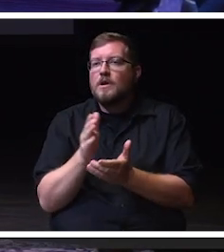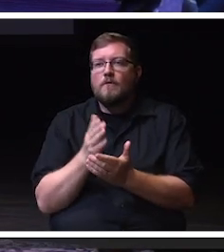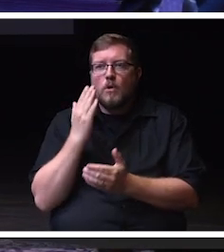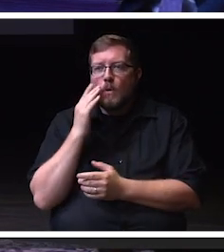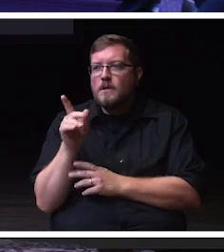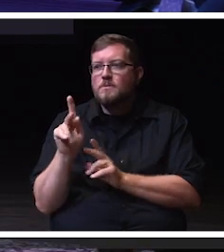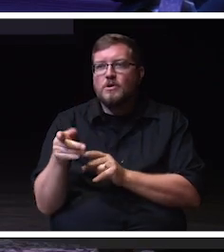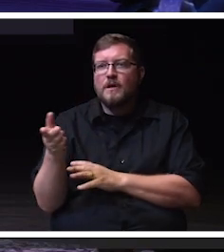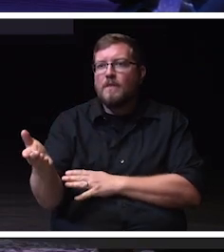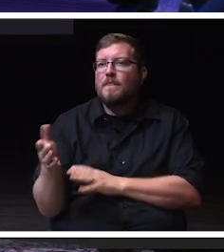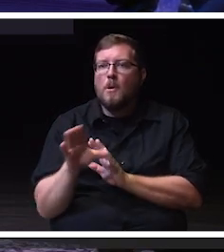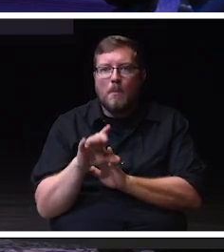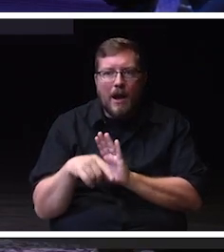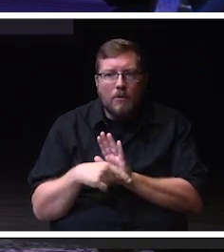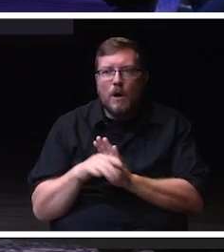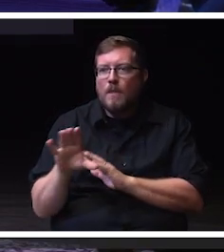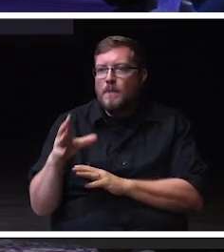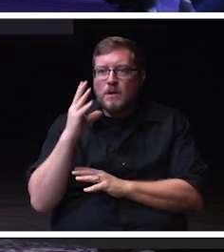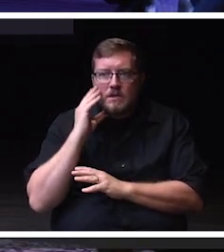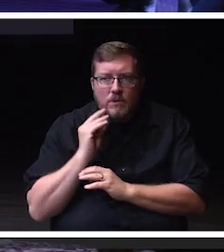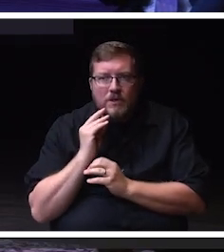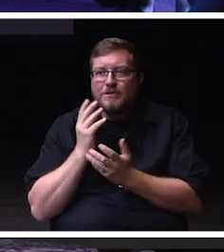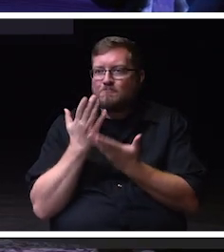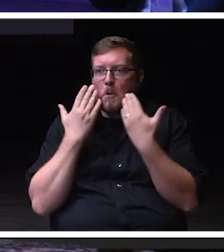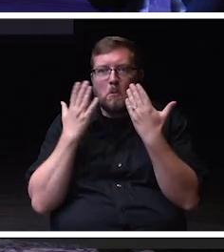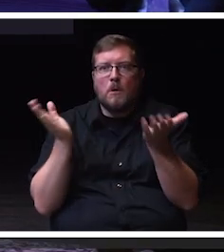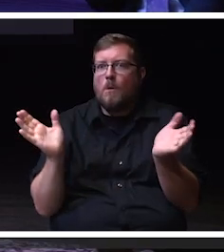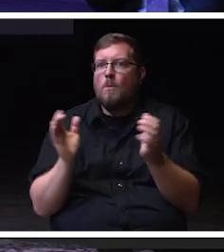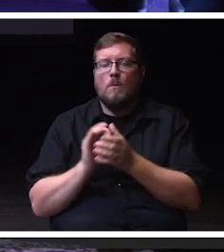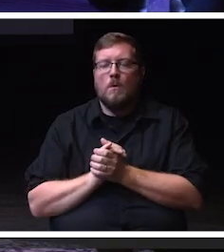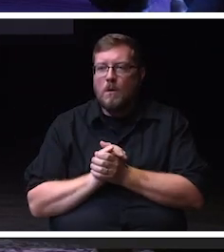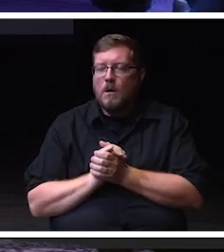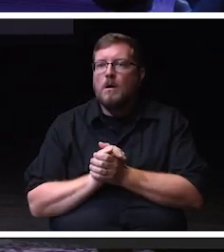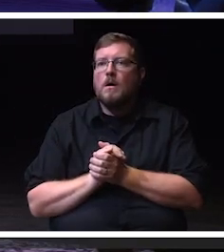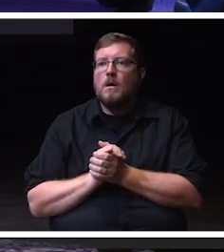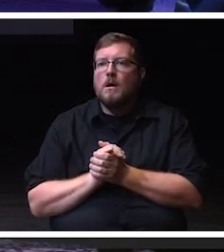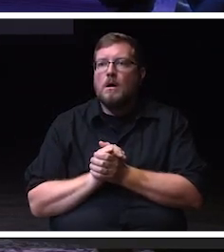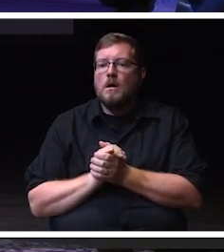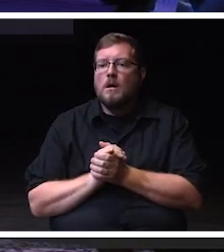You never know their lived experience. You never know where they come from. You don't know what's triggering,